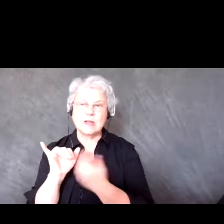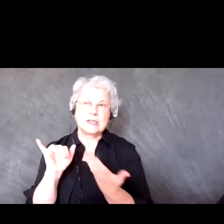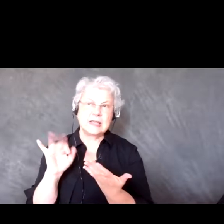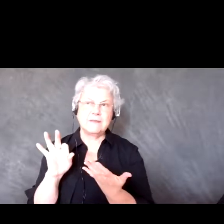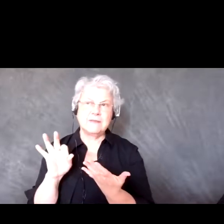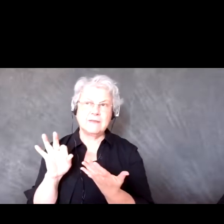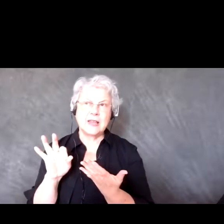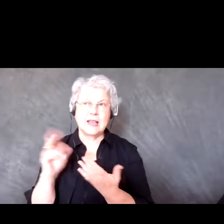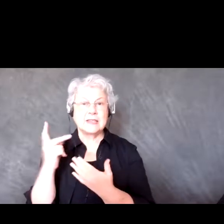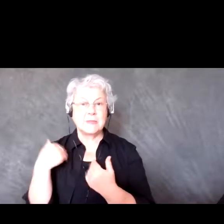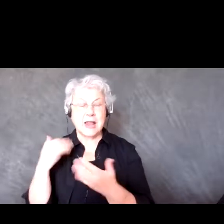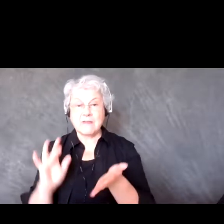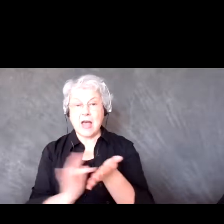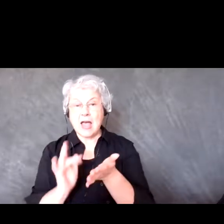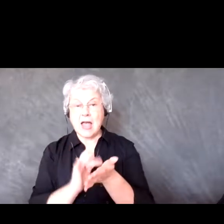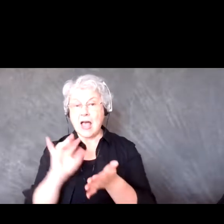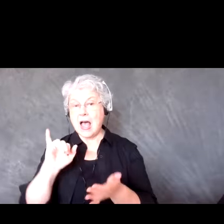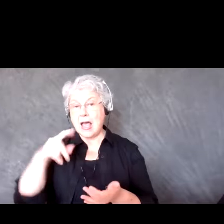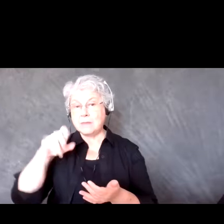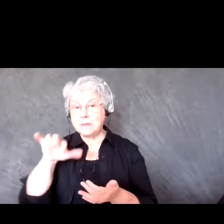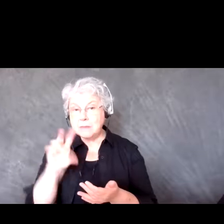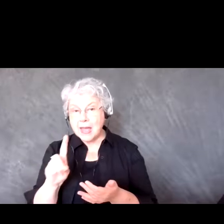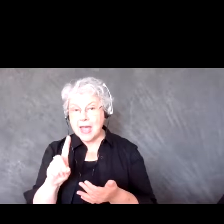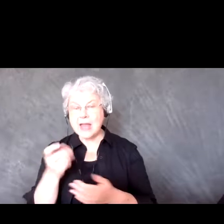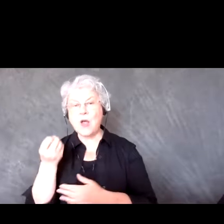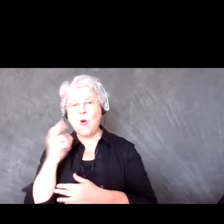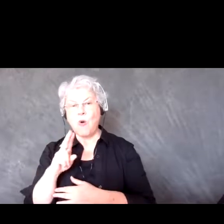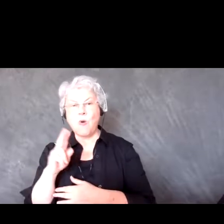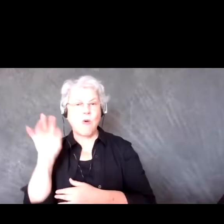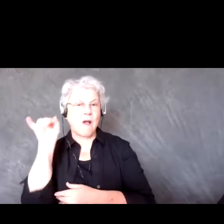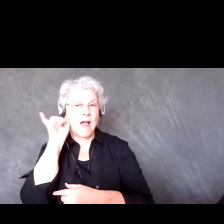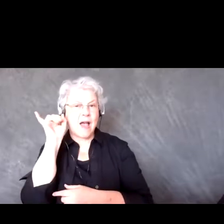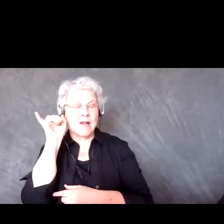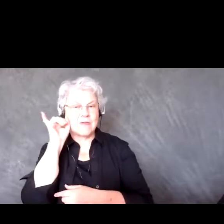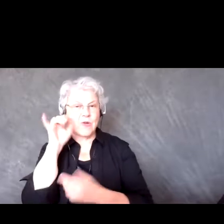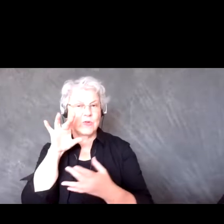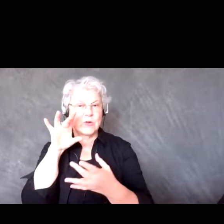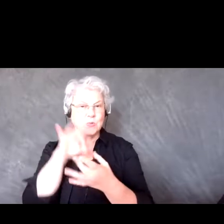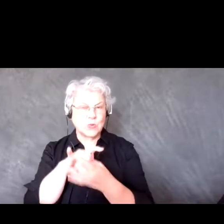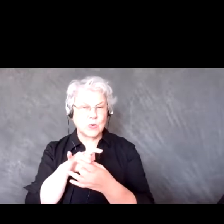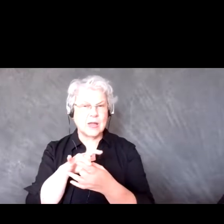iPad or is using their iPhone to tune in, and being mindful of, I saw the duck race and I